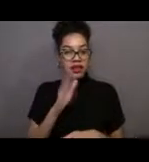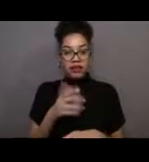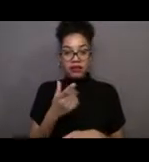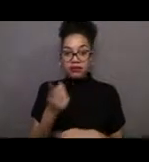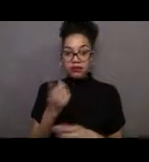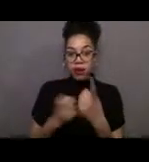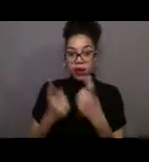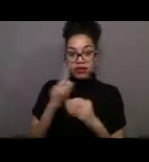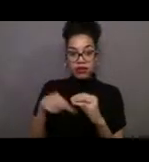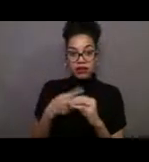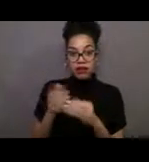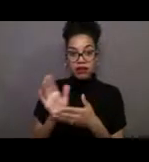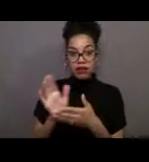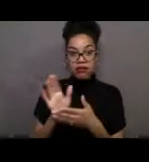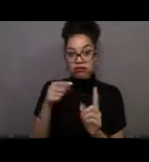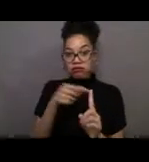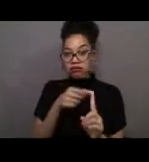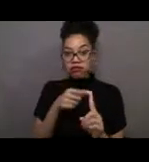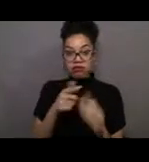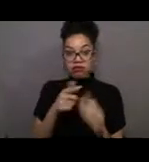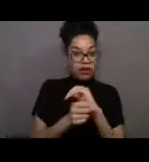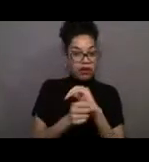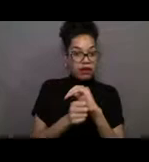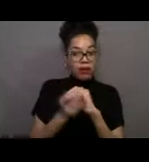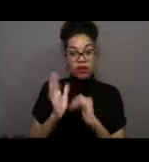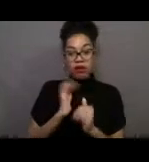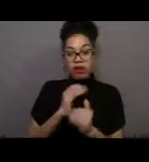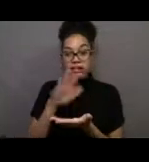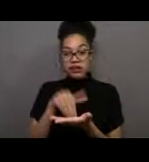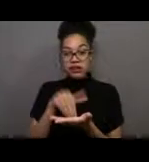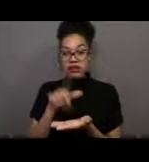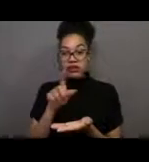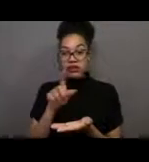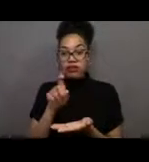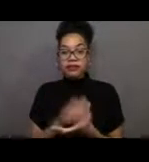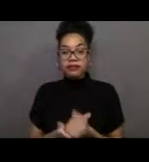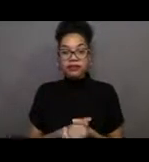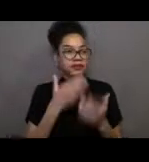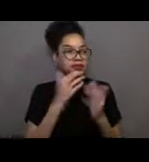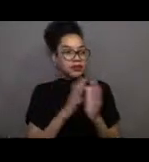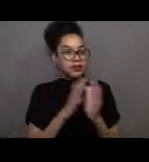or the Exploration Center in general. [Nicole] Great. Well thanks, Chelsea. That was so fun.